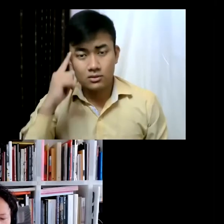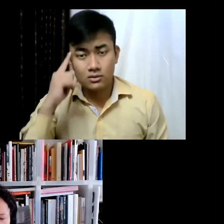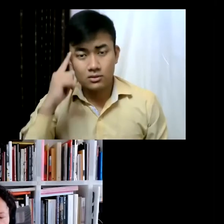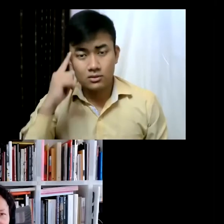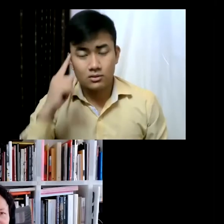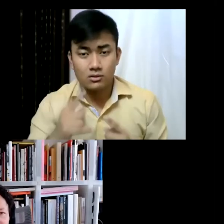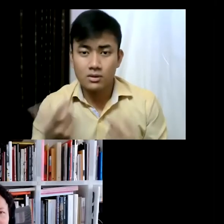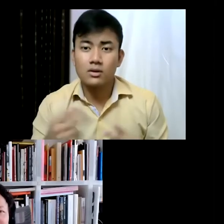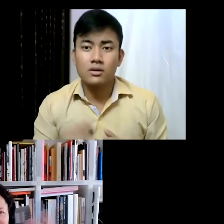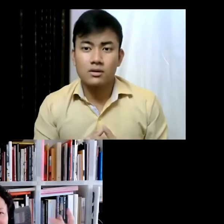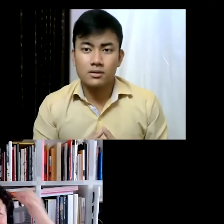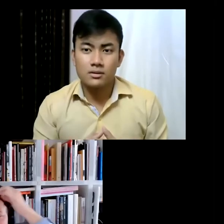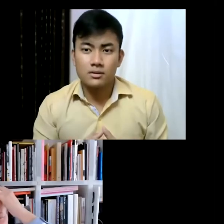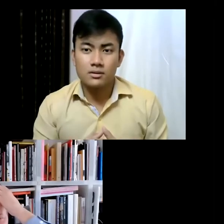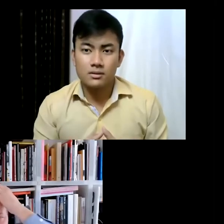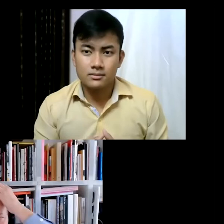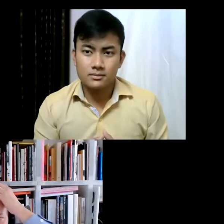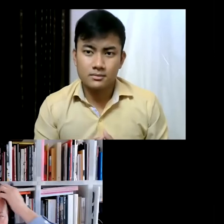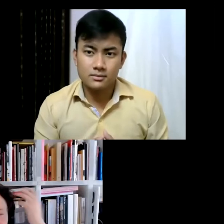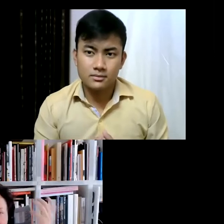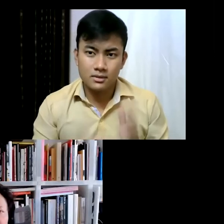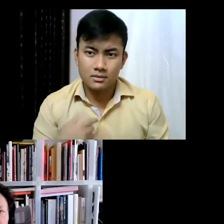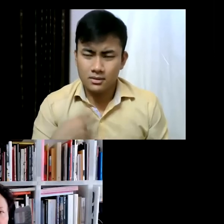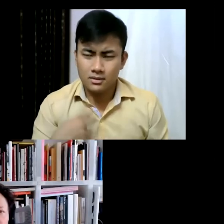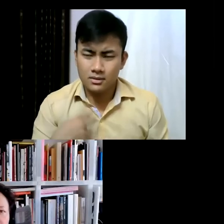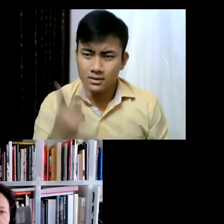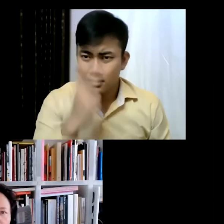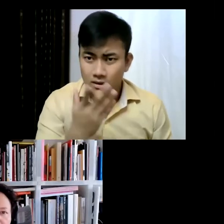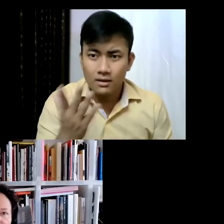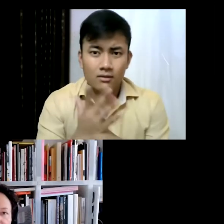you know, I've been kind of witnessing this and it's on one side extremely important and